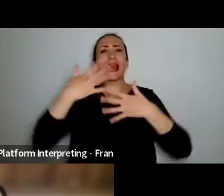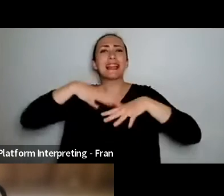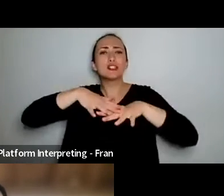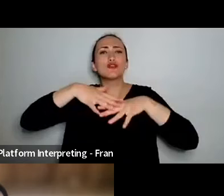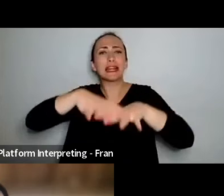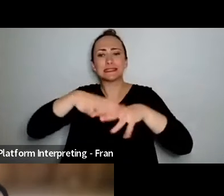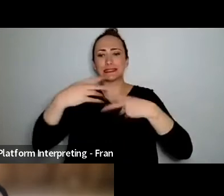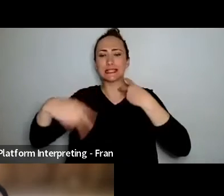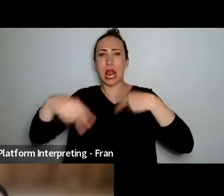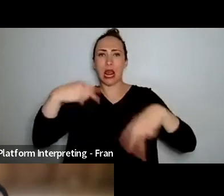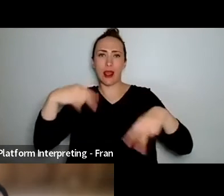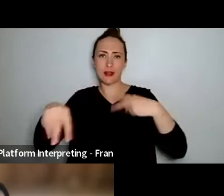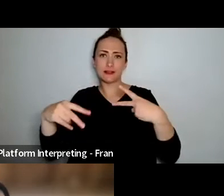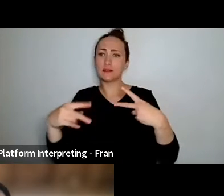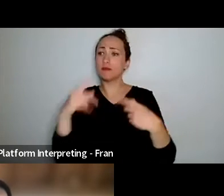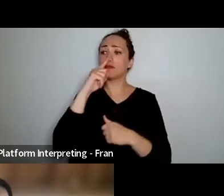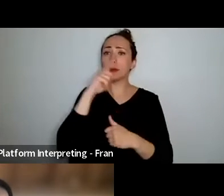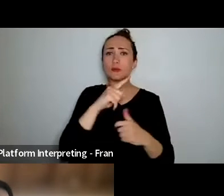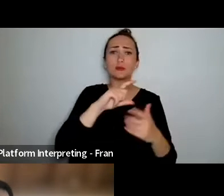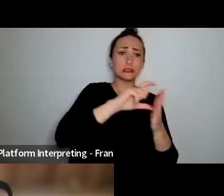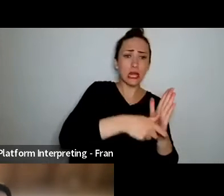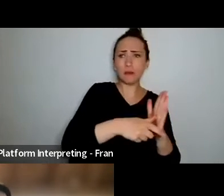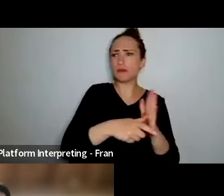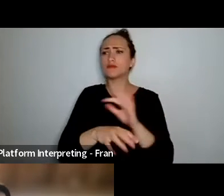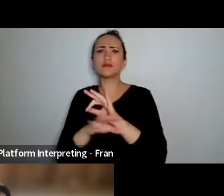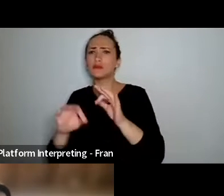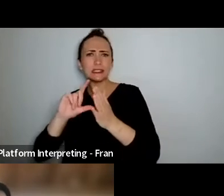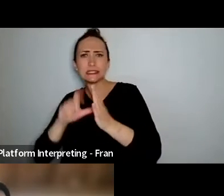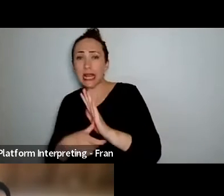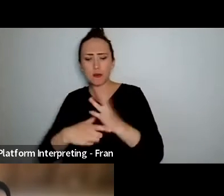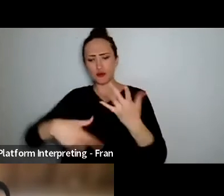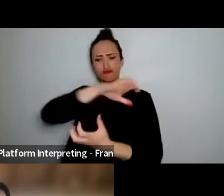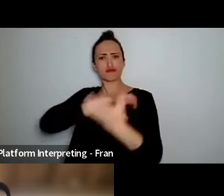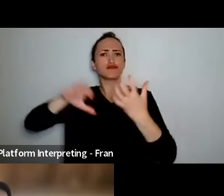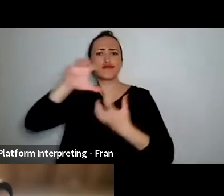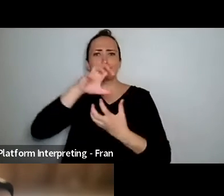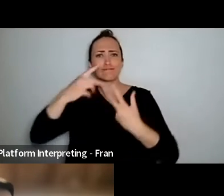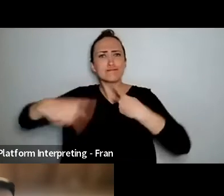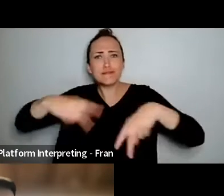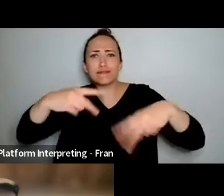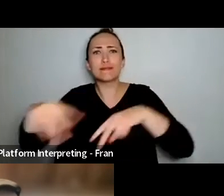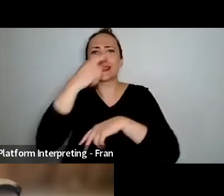with and without disabilities to create my own work that I want to make as an artist so I feel very humble